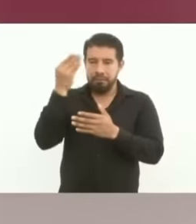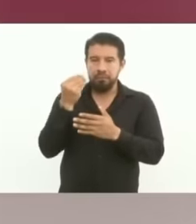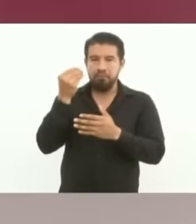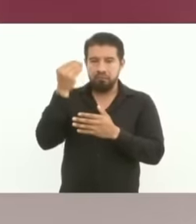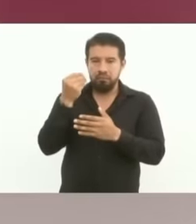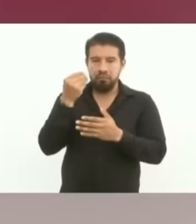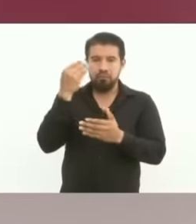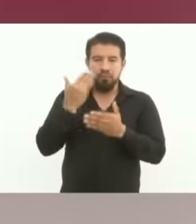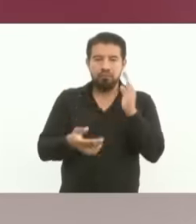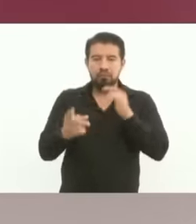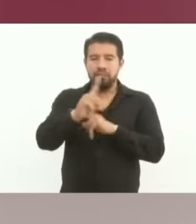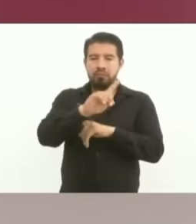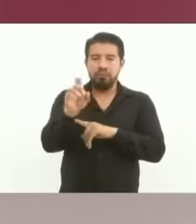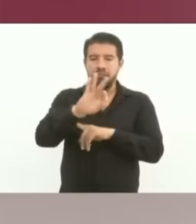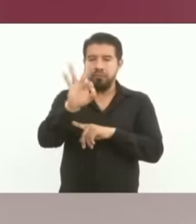100% for the